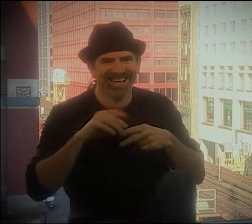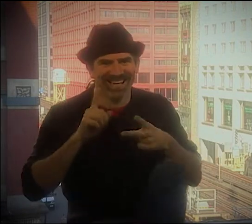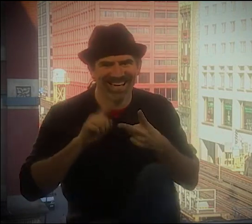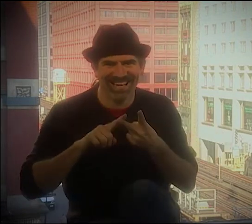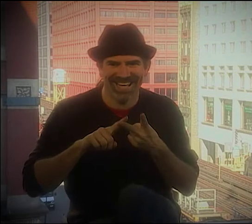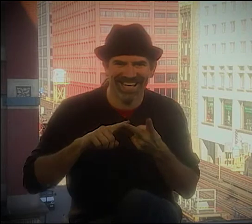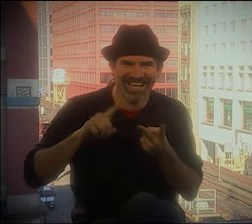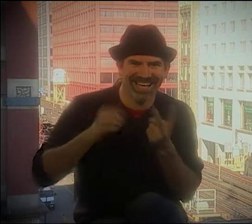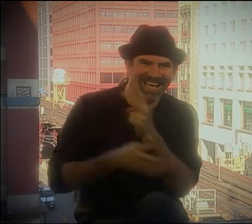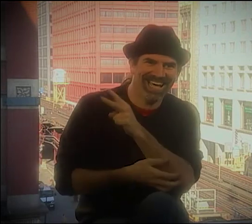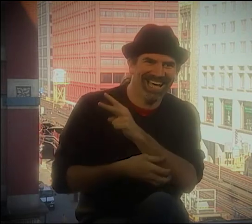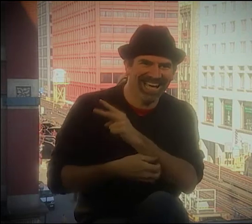SITTING OVER HERE.